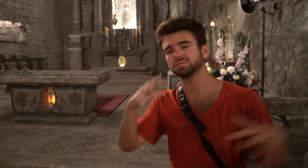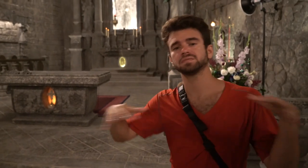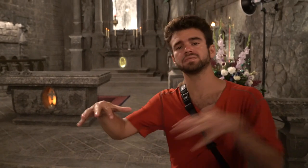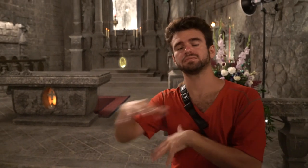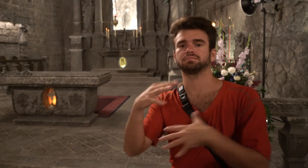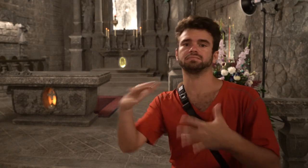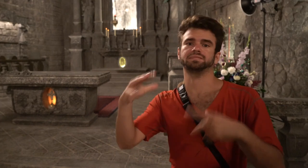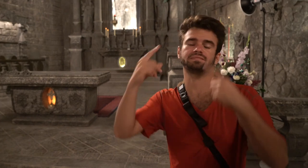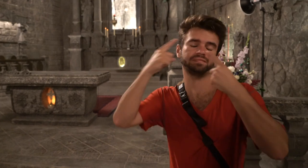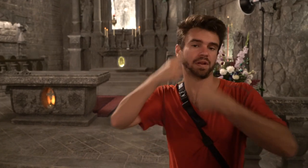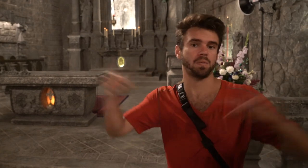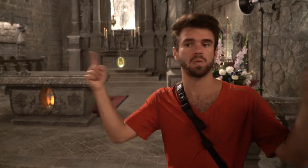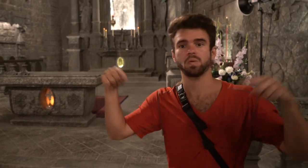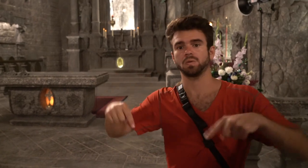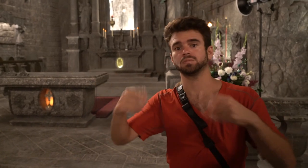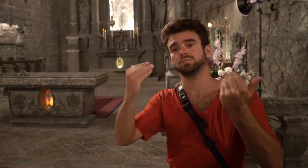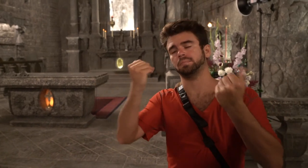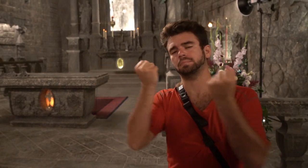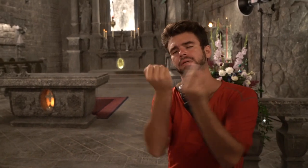It's a very beautiful salt cathedral.